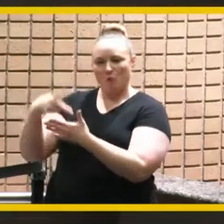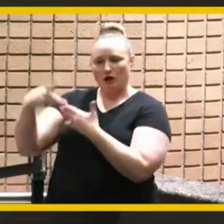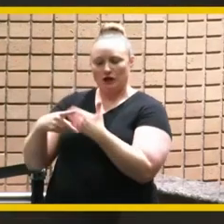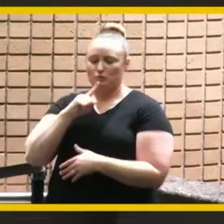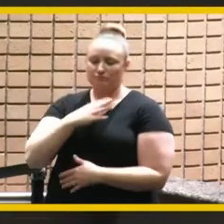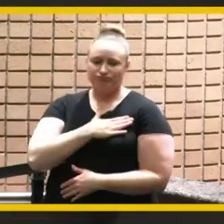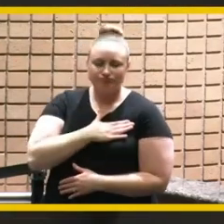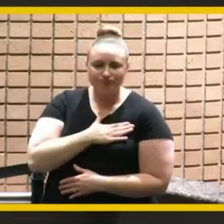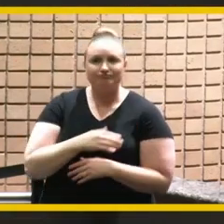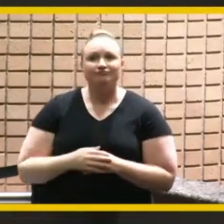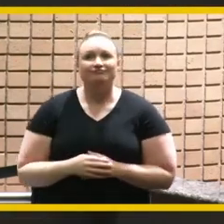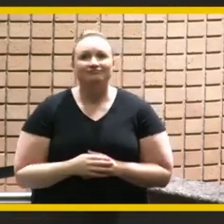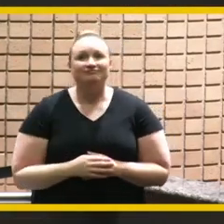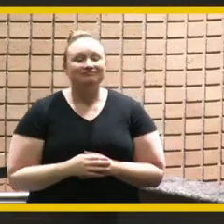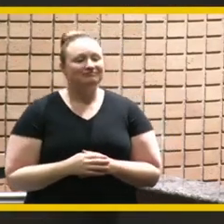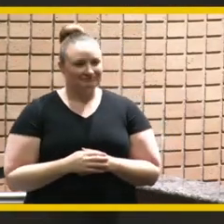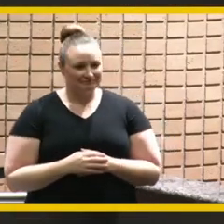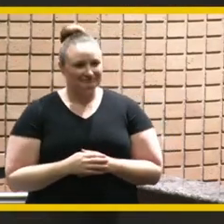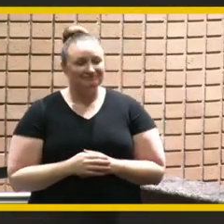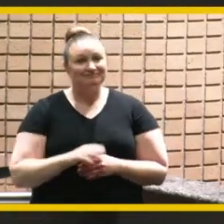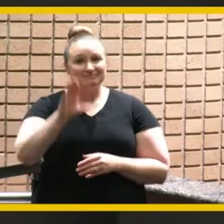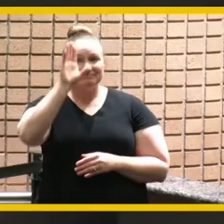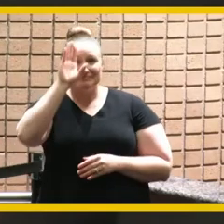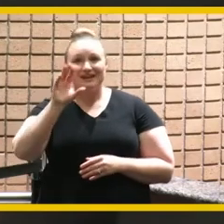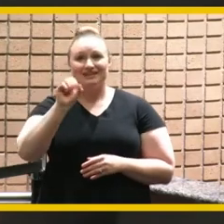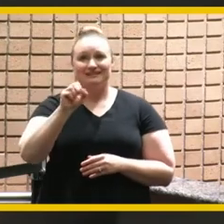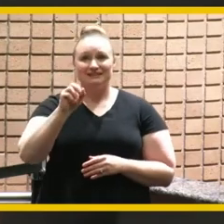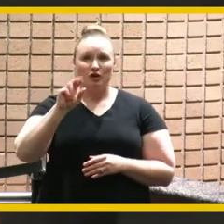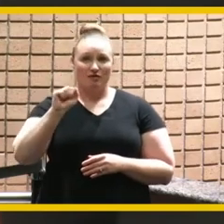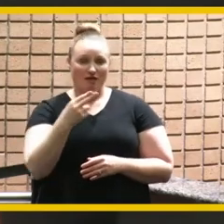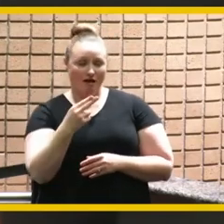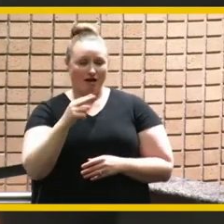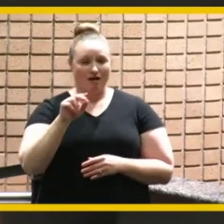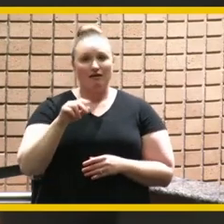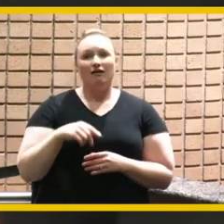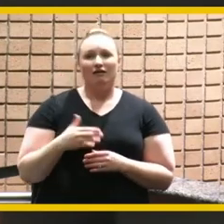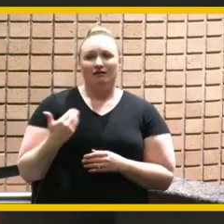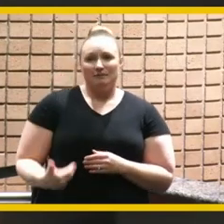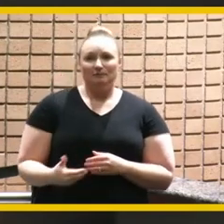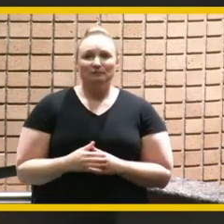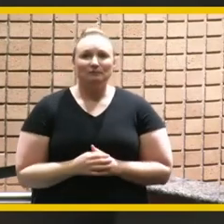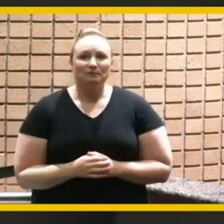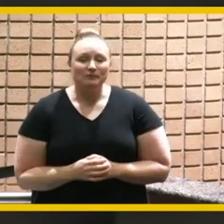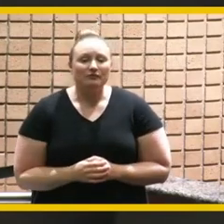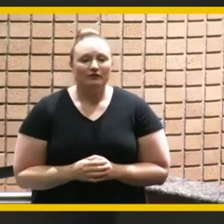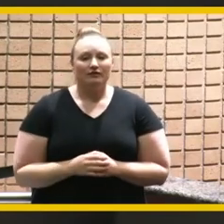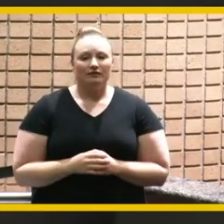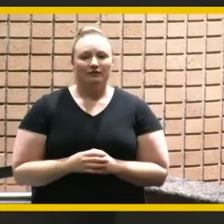hey mayor bailey it's sarah from the grove village i just wanted to say thank you so much for